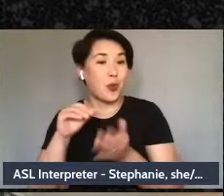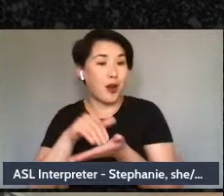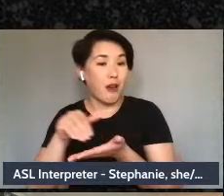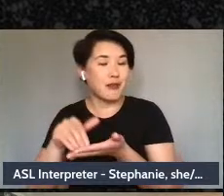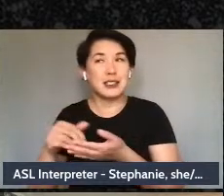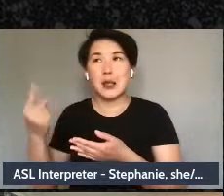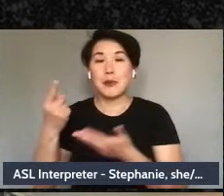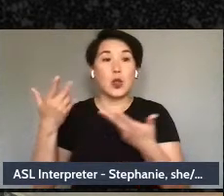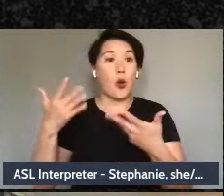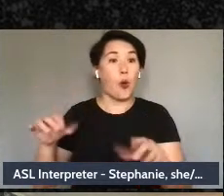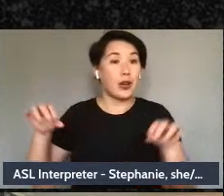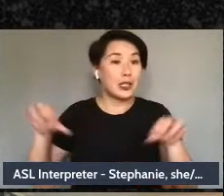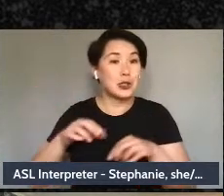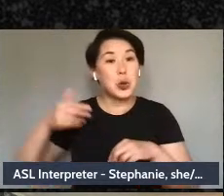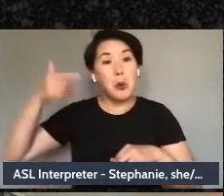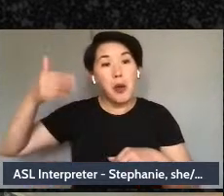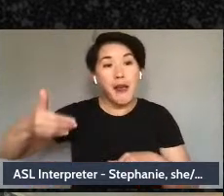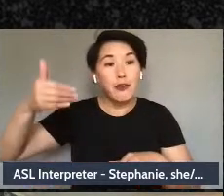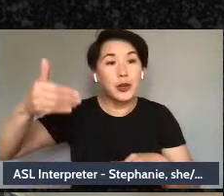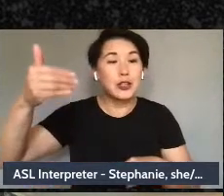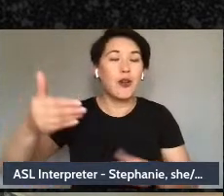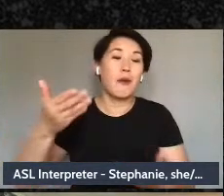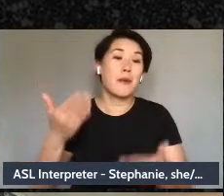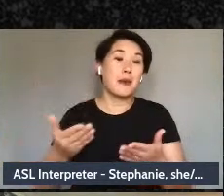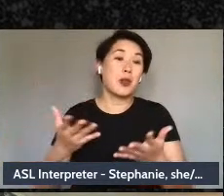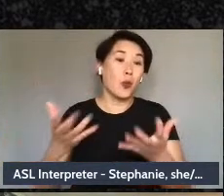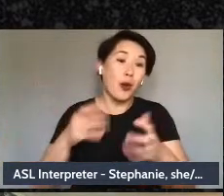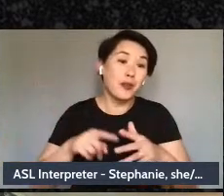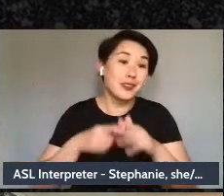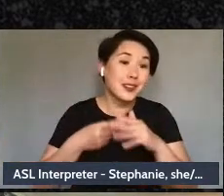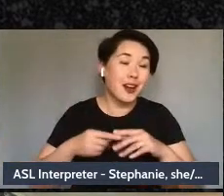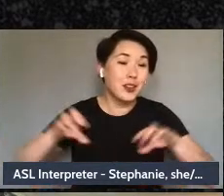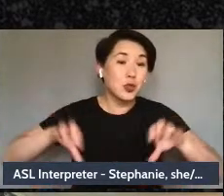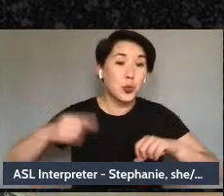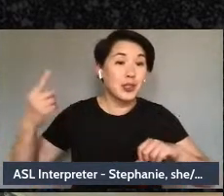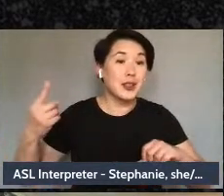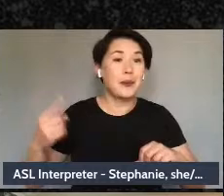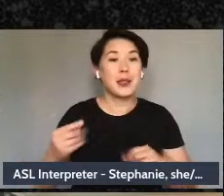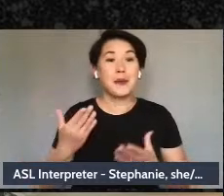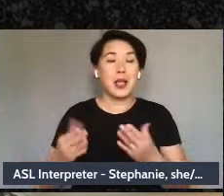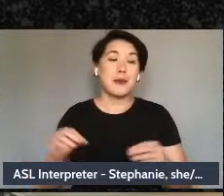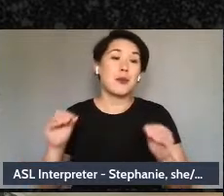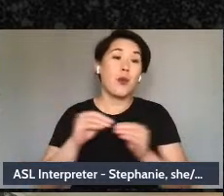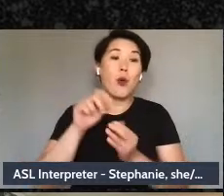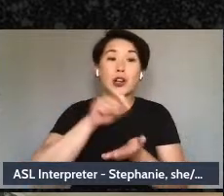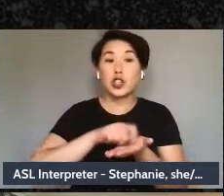you know time for meditation it could be it could be uh more journaling it could be you know what